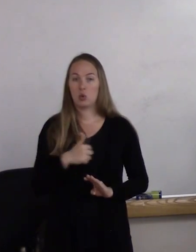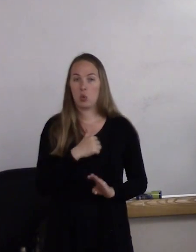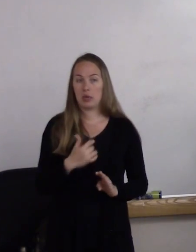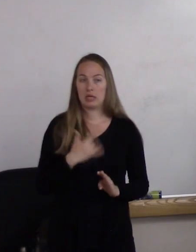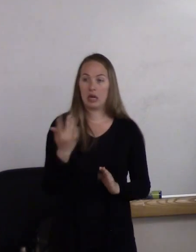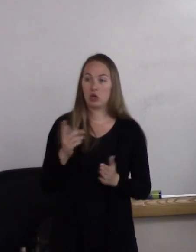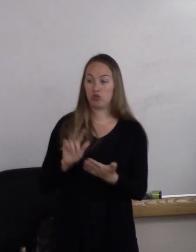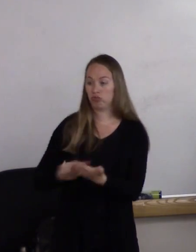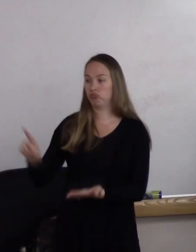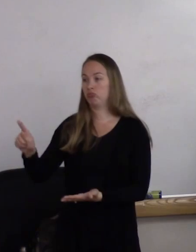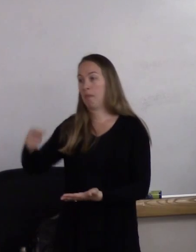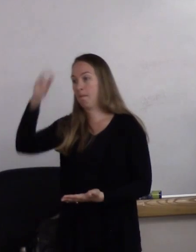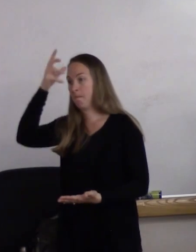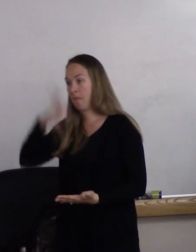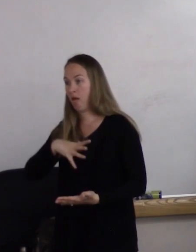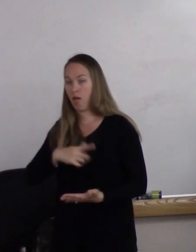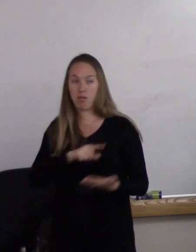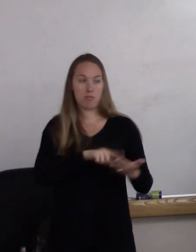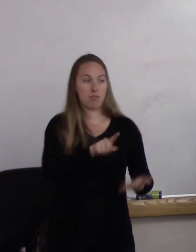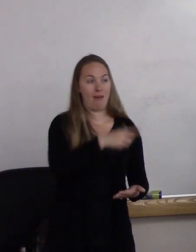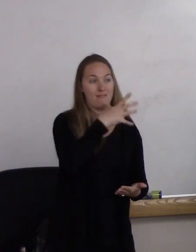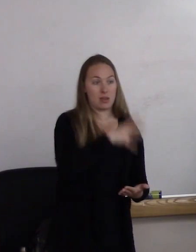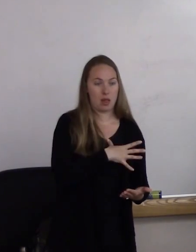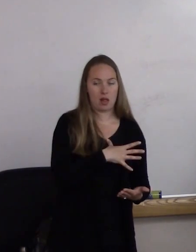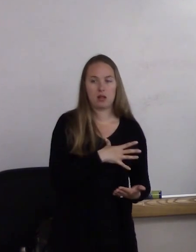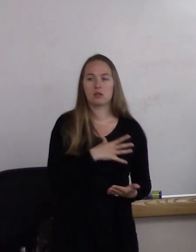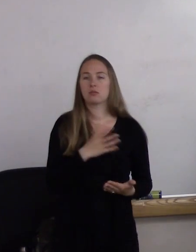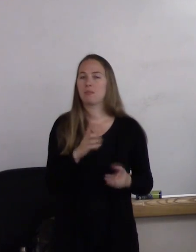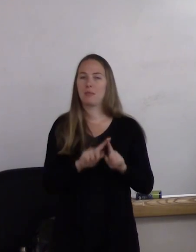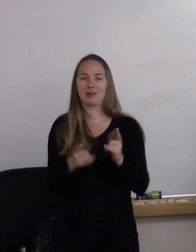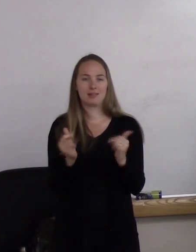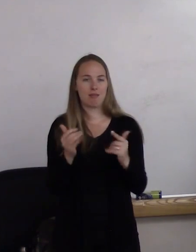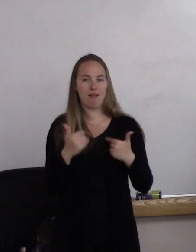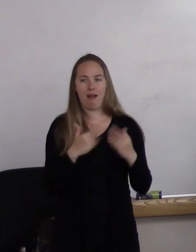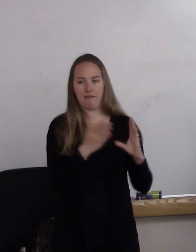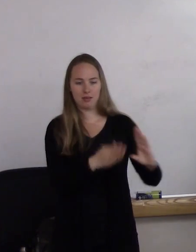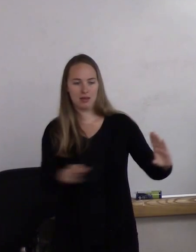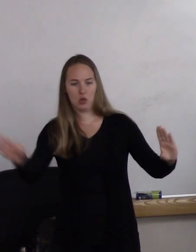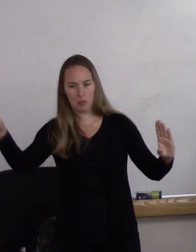or "Check the box female," there's actually, again, this continuum.